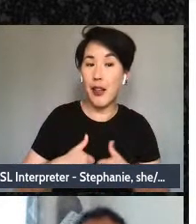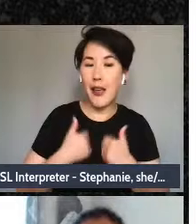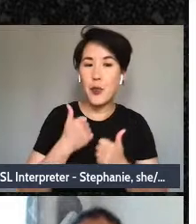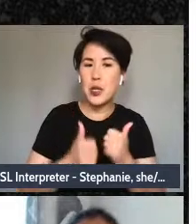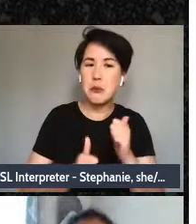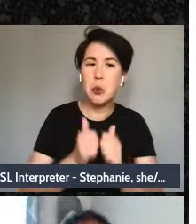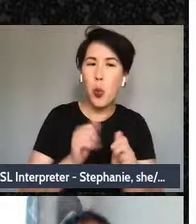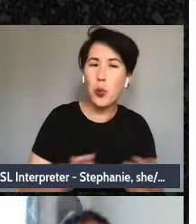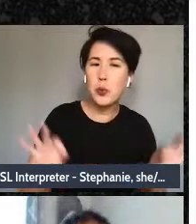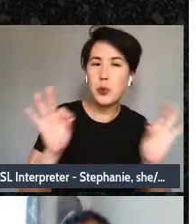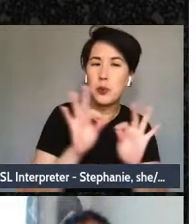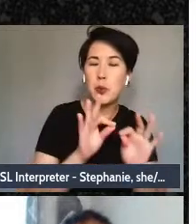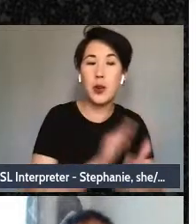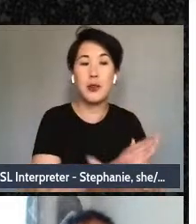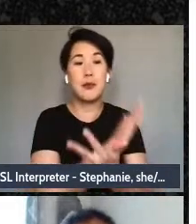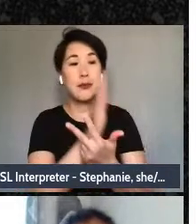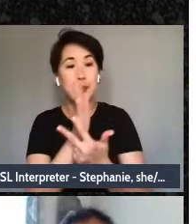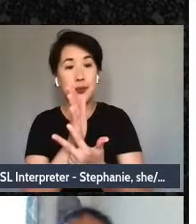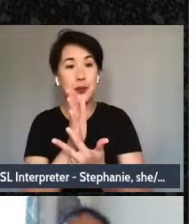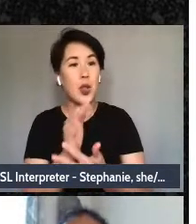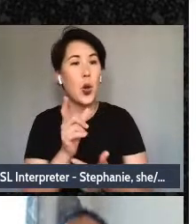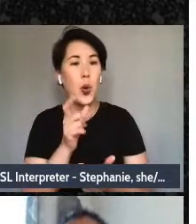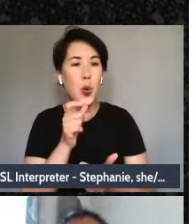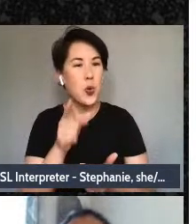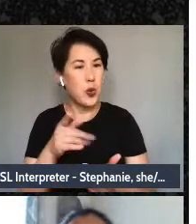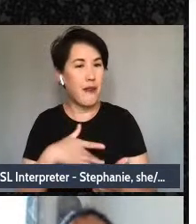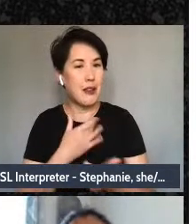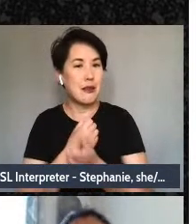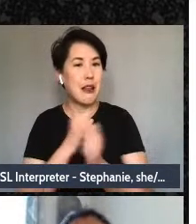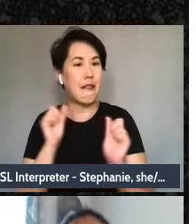Who are the people that make me feel safest in times of crises?